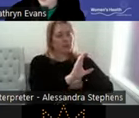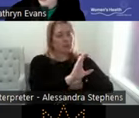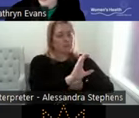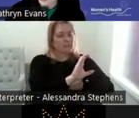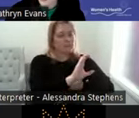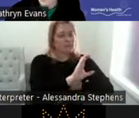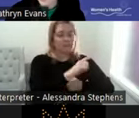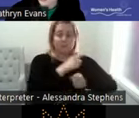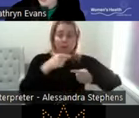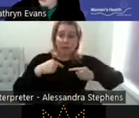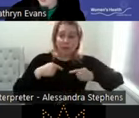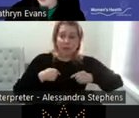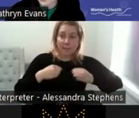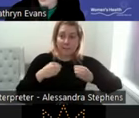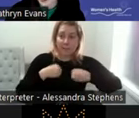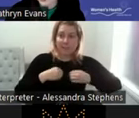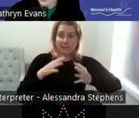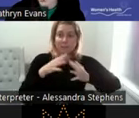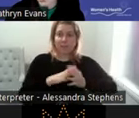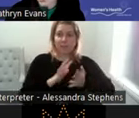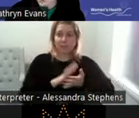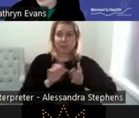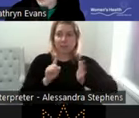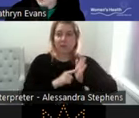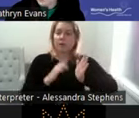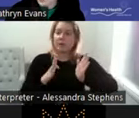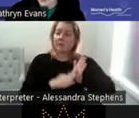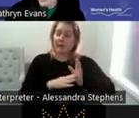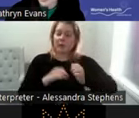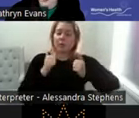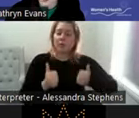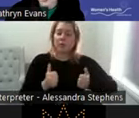Loddon Mallee are positioned well to advocate for what the women across community are telling us.